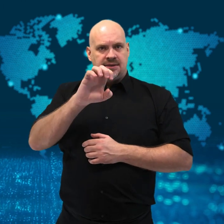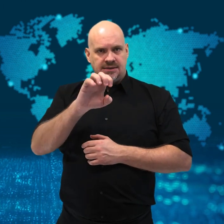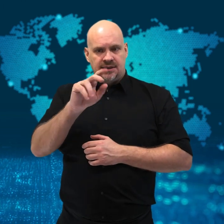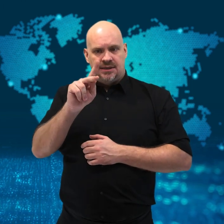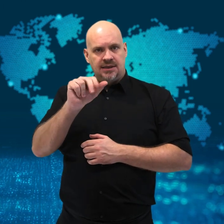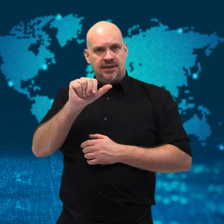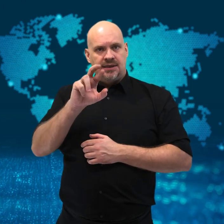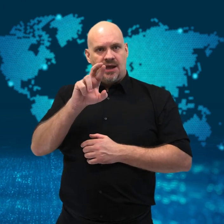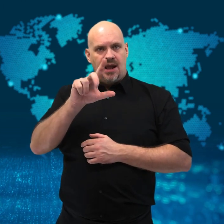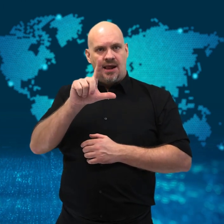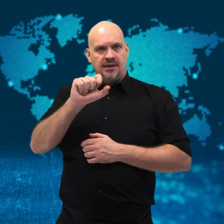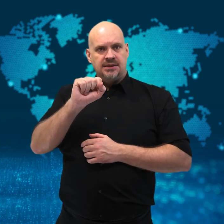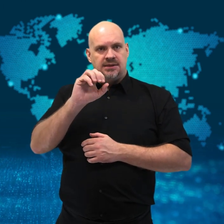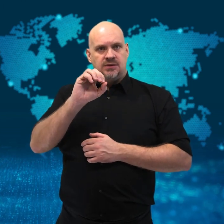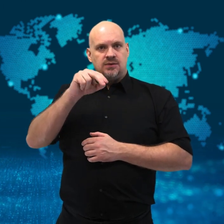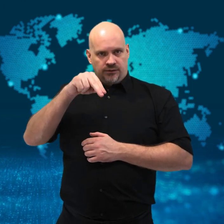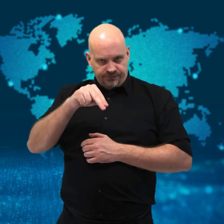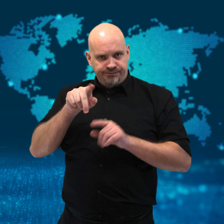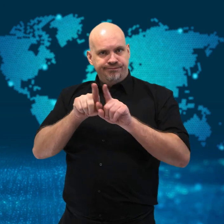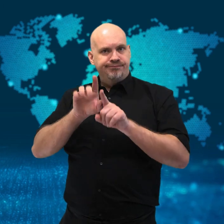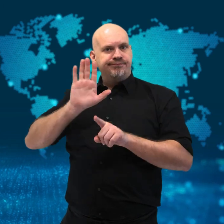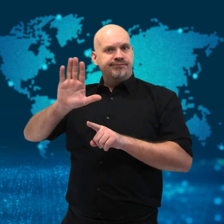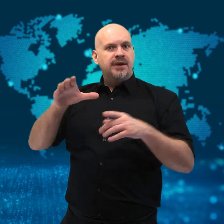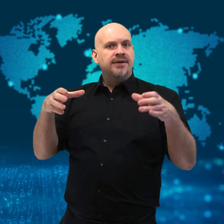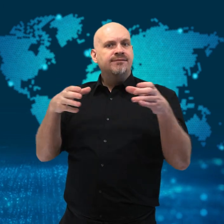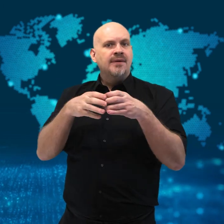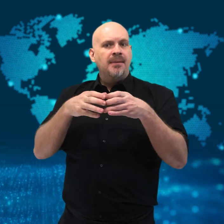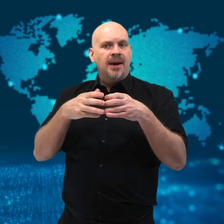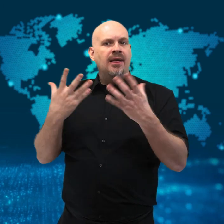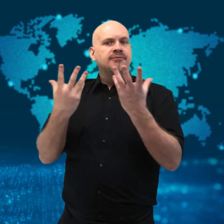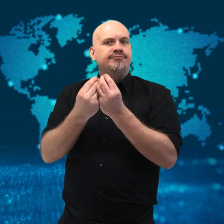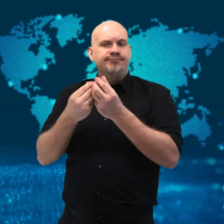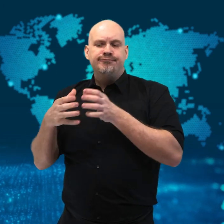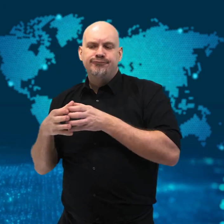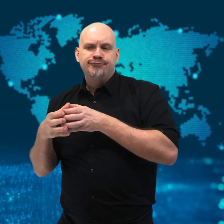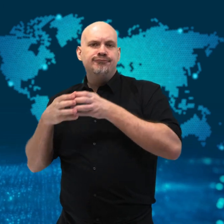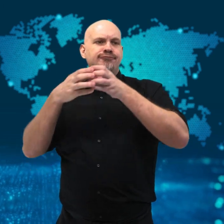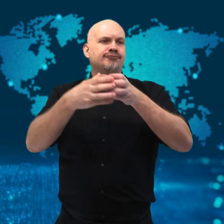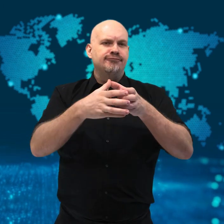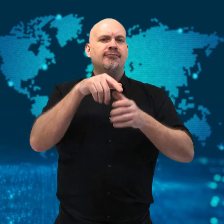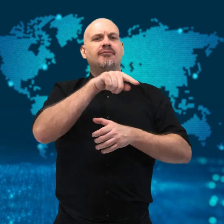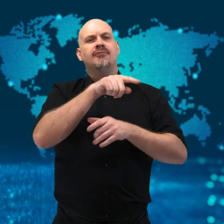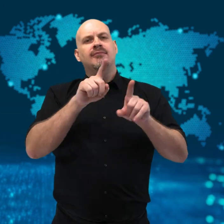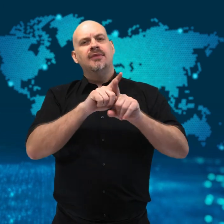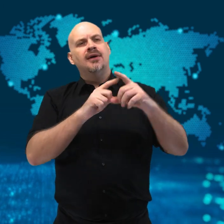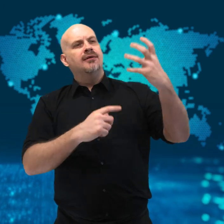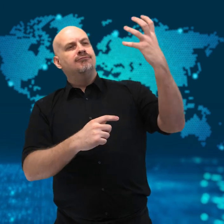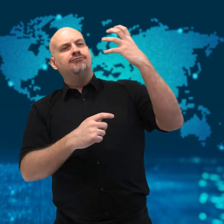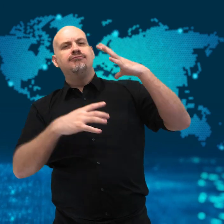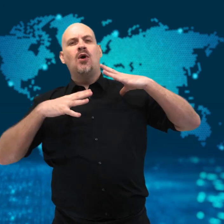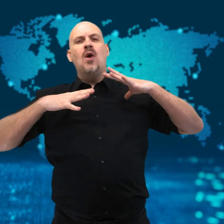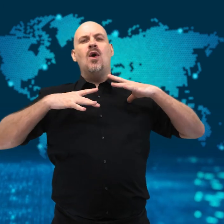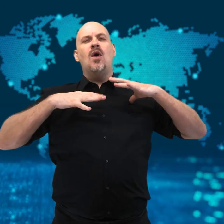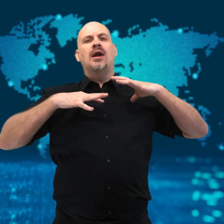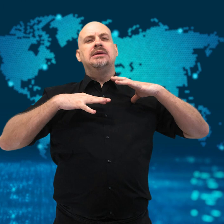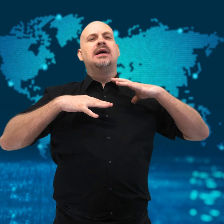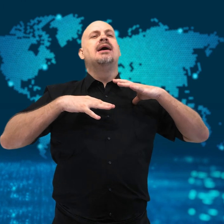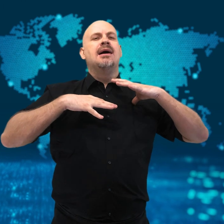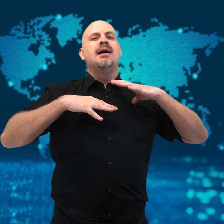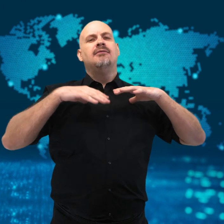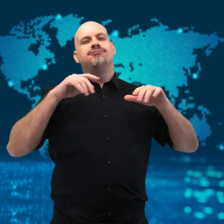They were at Geographe Bay when Karlson saw an octopus striking at a seagull.